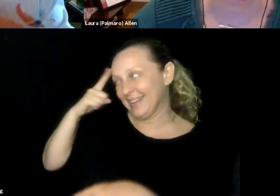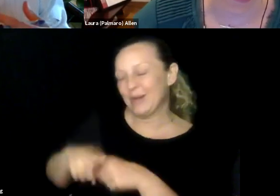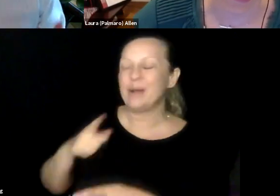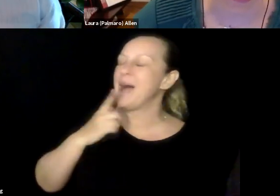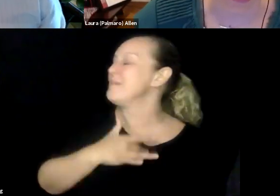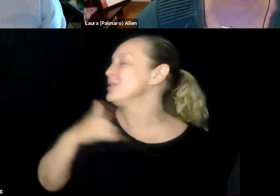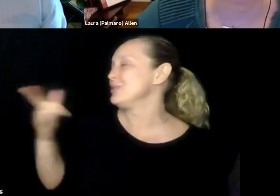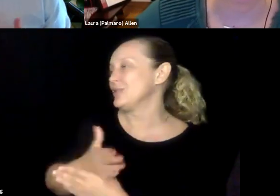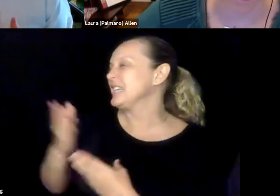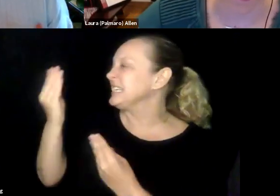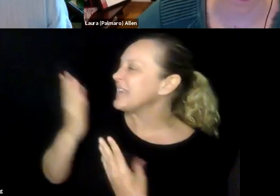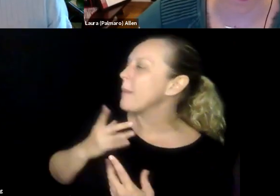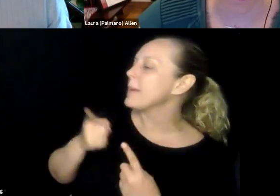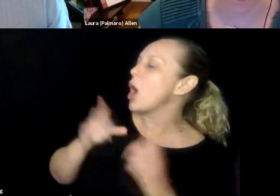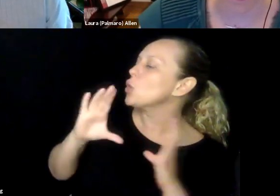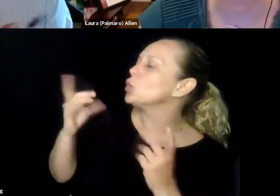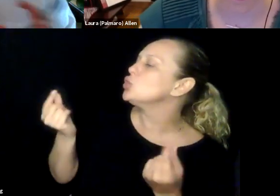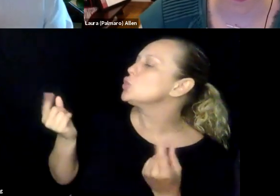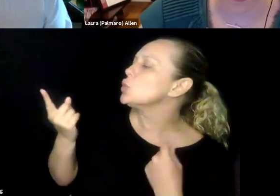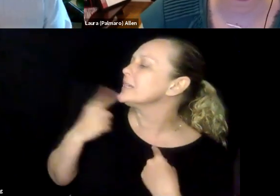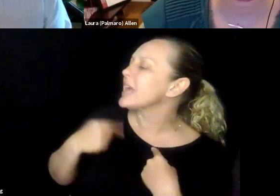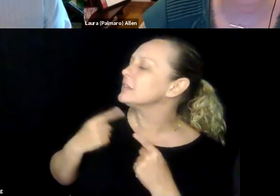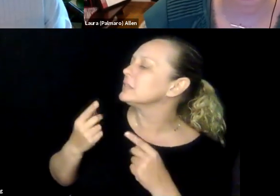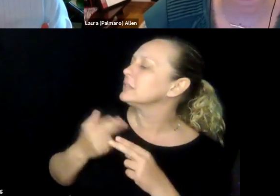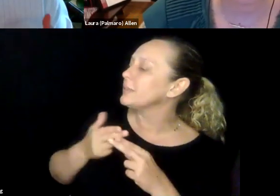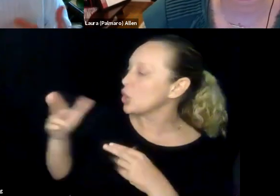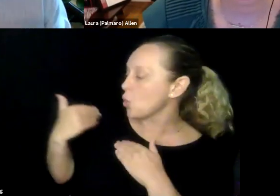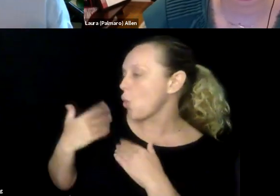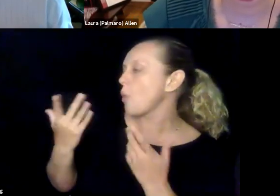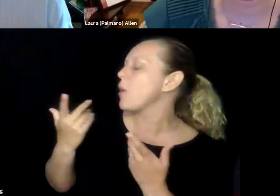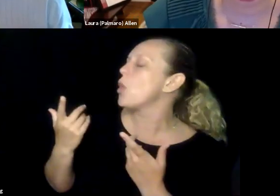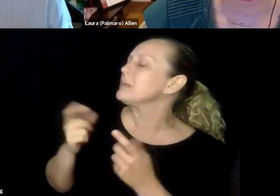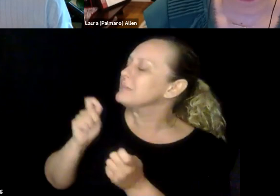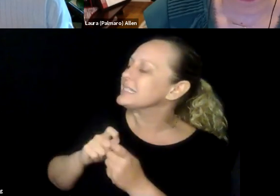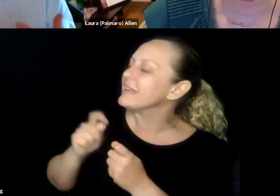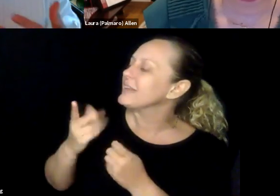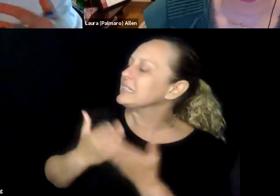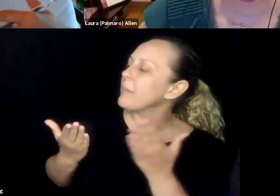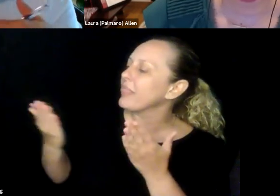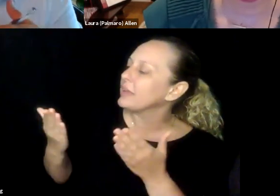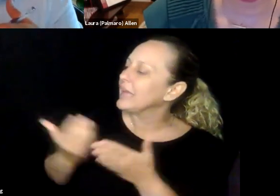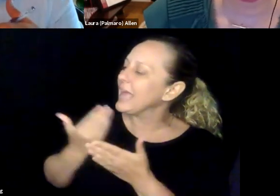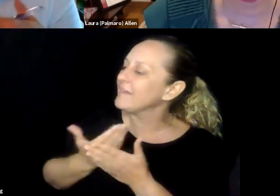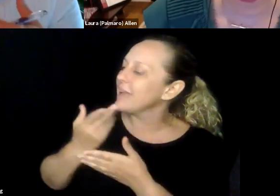I appreciate you sharing. So tell us about what Google is